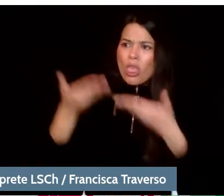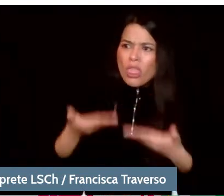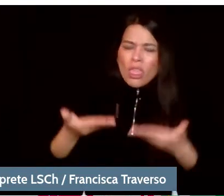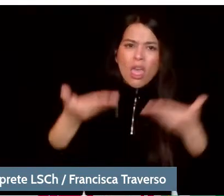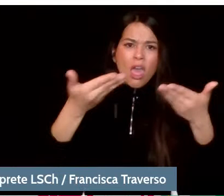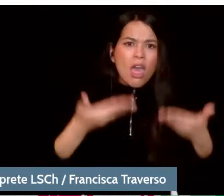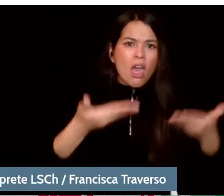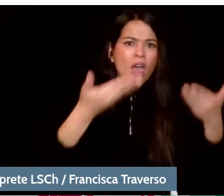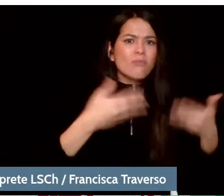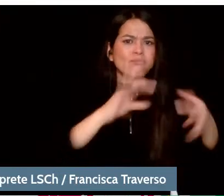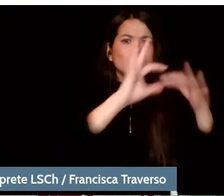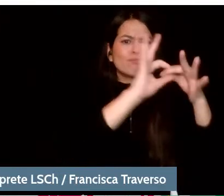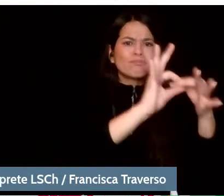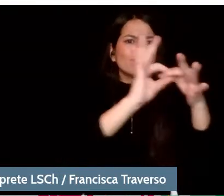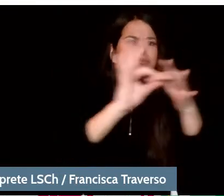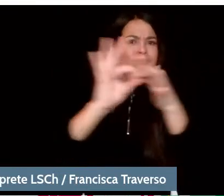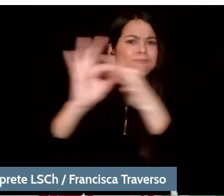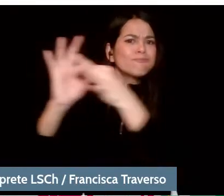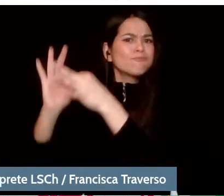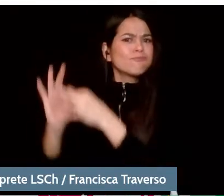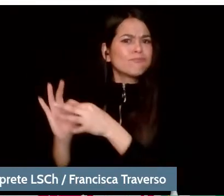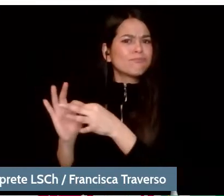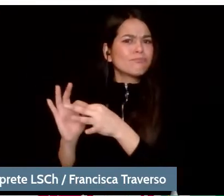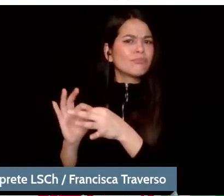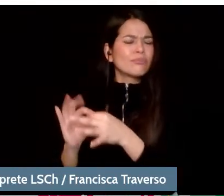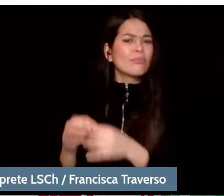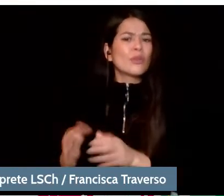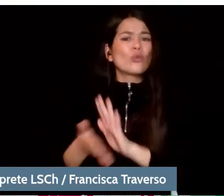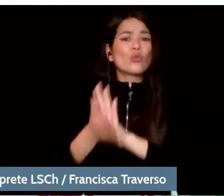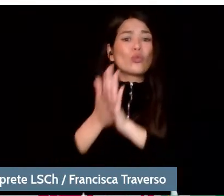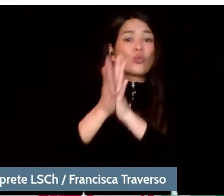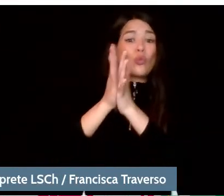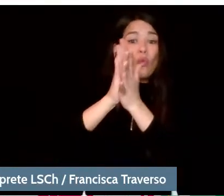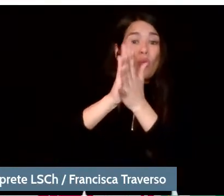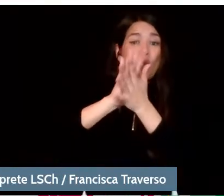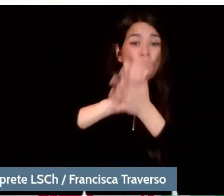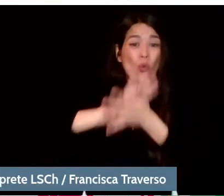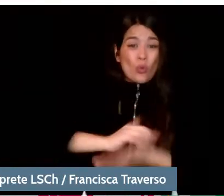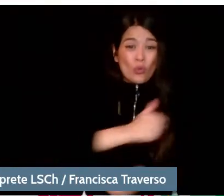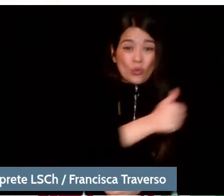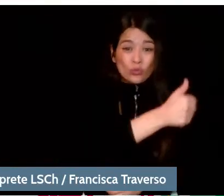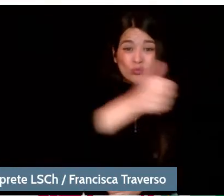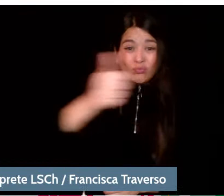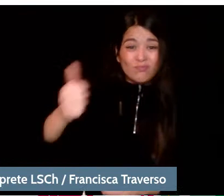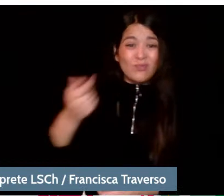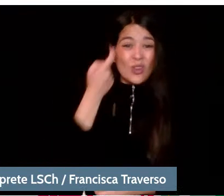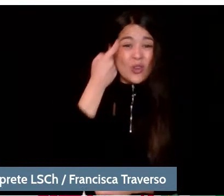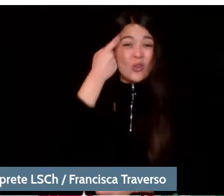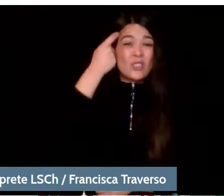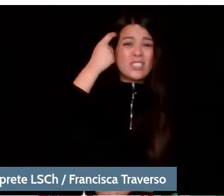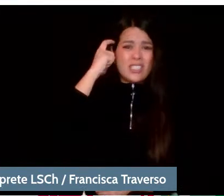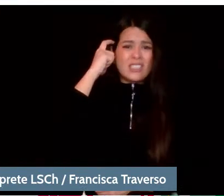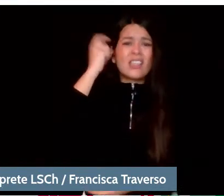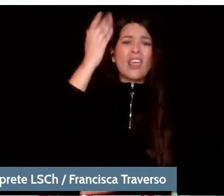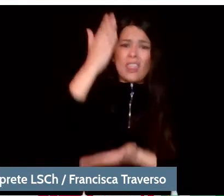and that we were providing music, but we were all aware that this had to end, that we should return to the stage,